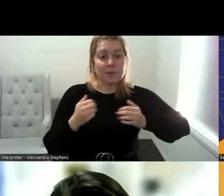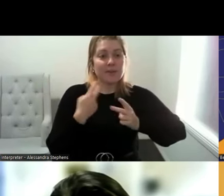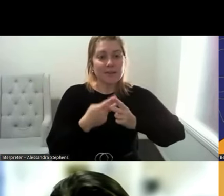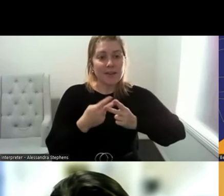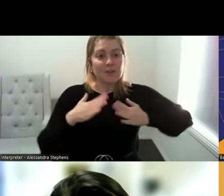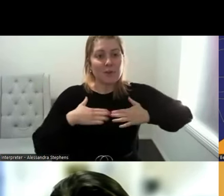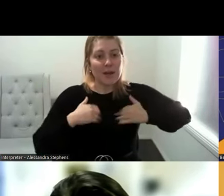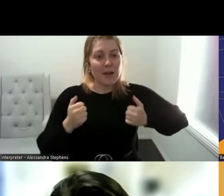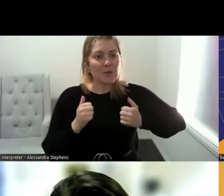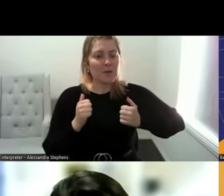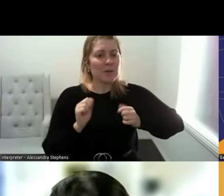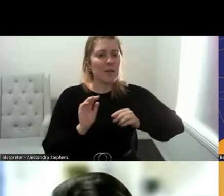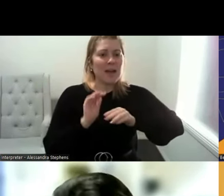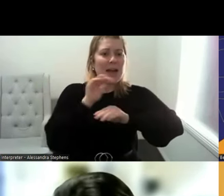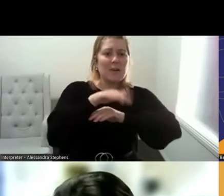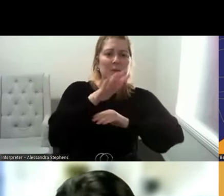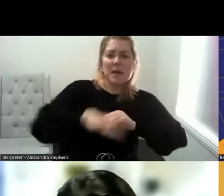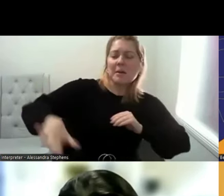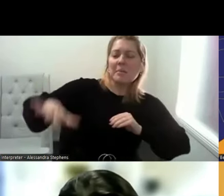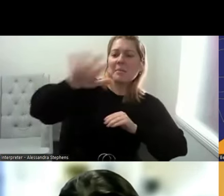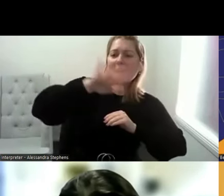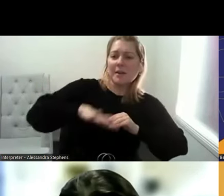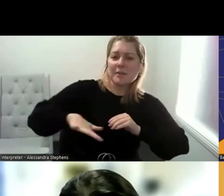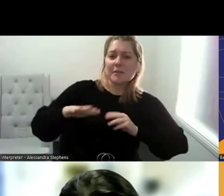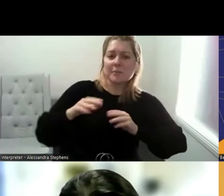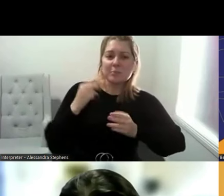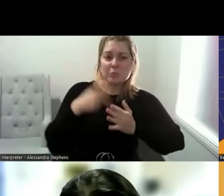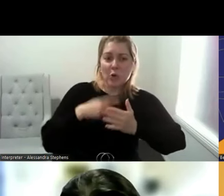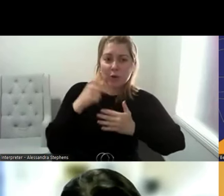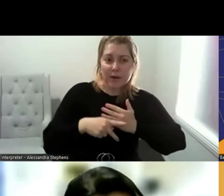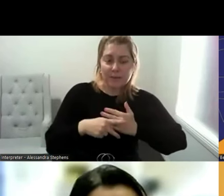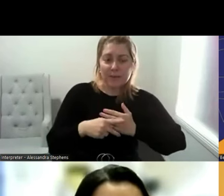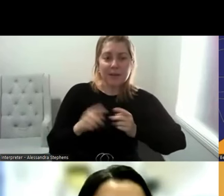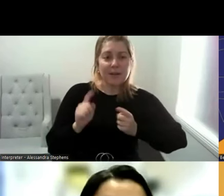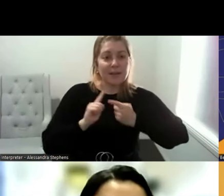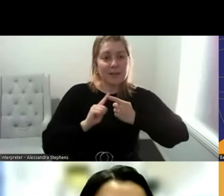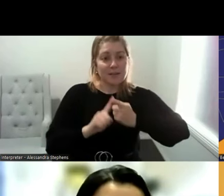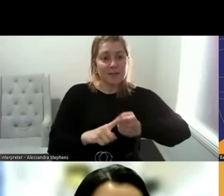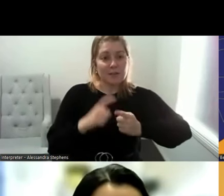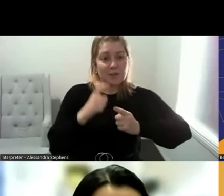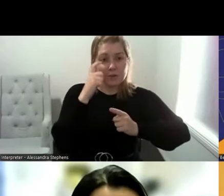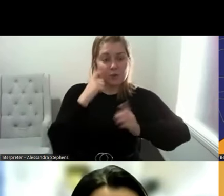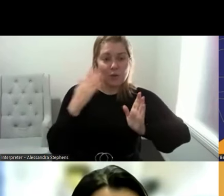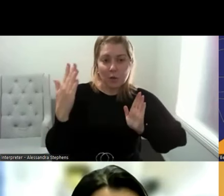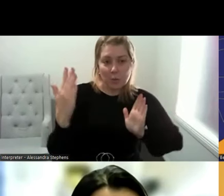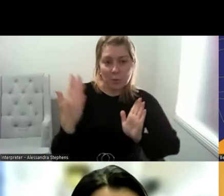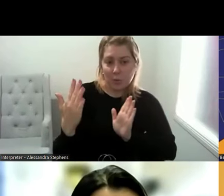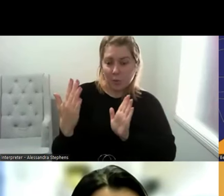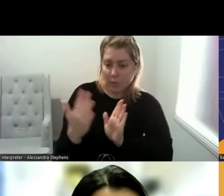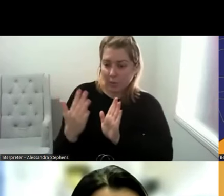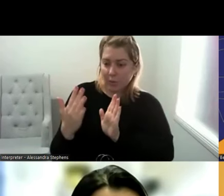with CERSH And YacVic continues to bridge the gap by advocating for outreach programs, binary